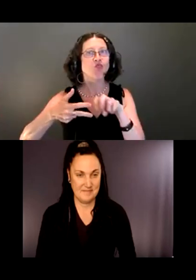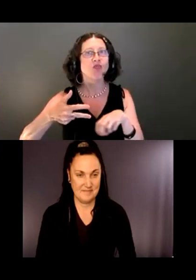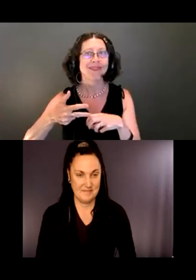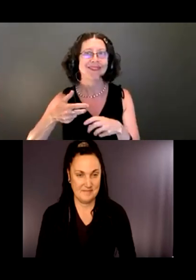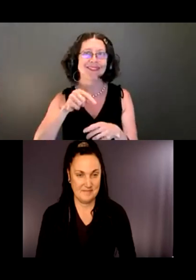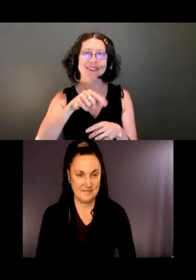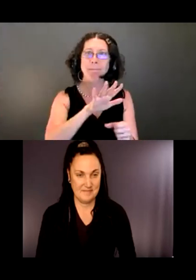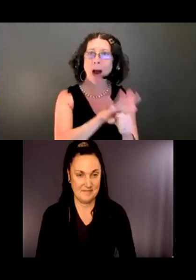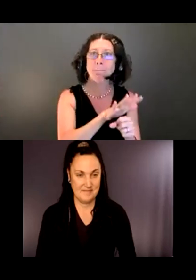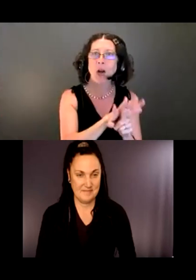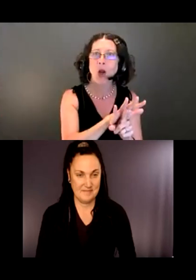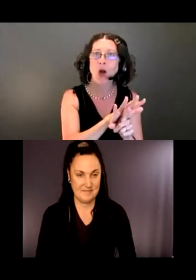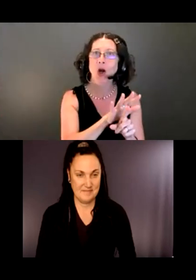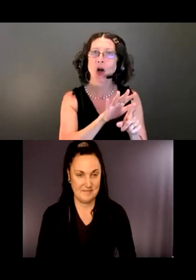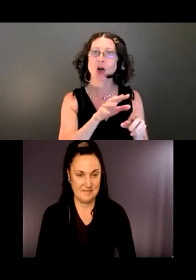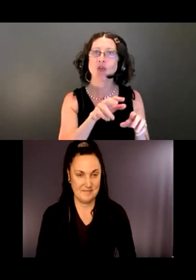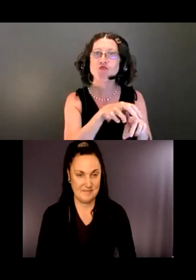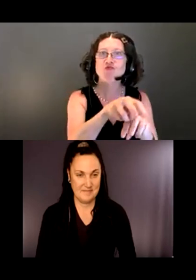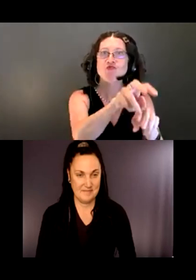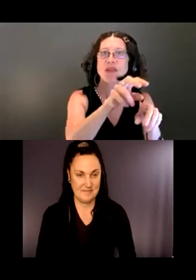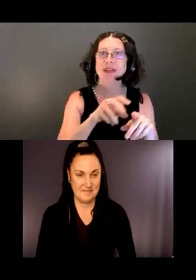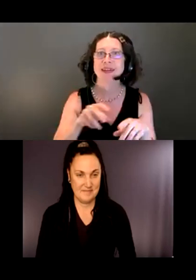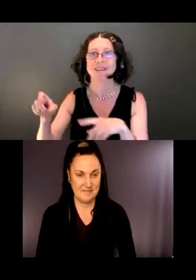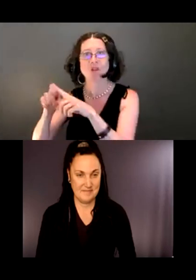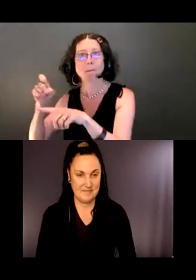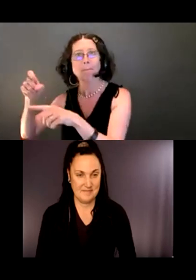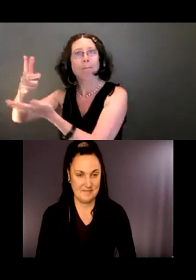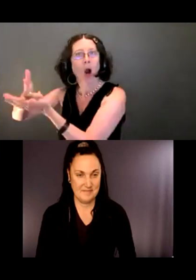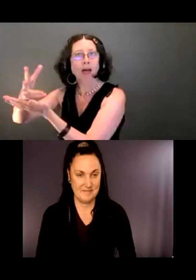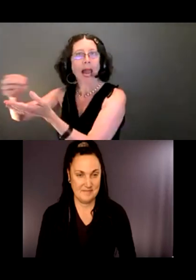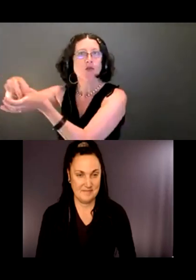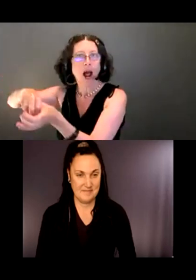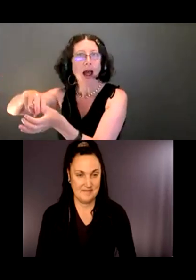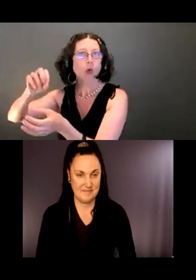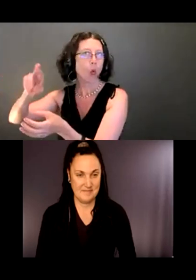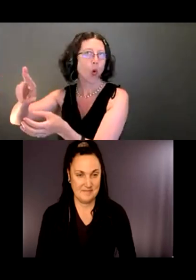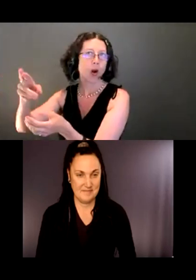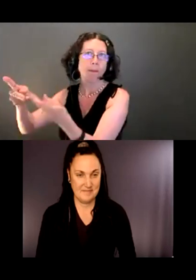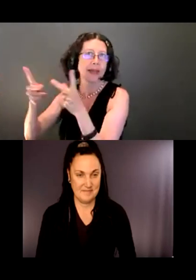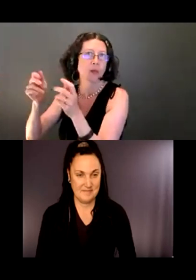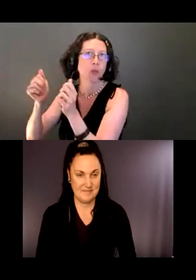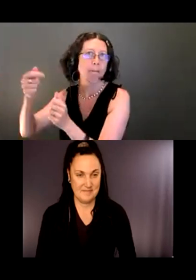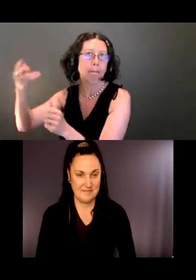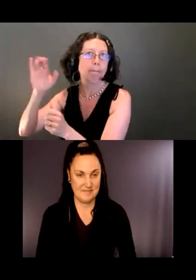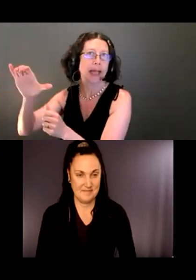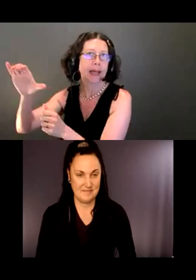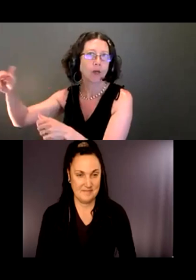that have public transportation. In the left image, there are people with backpacks and